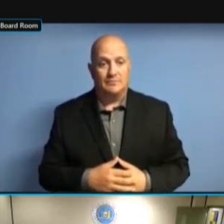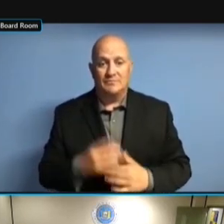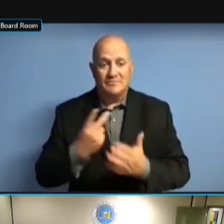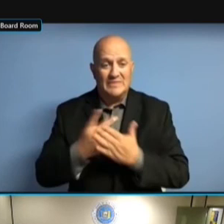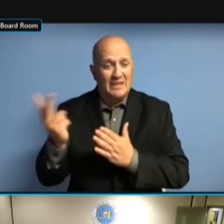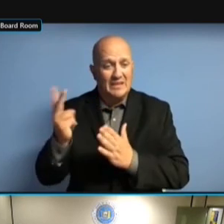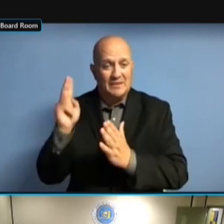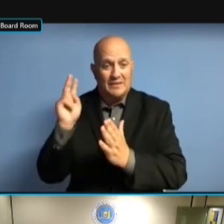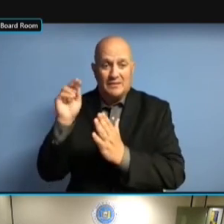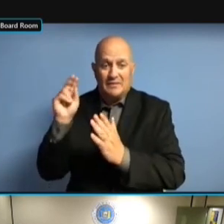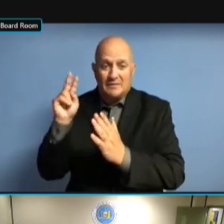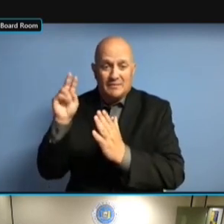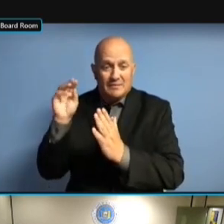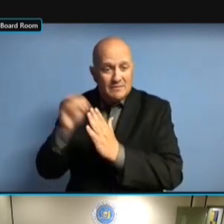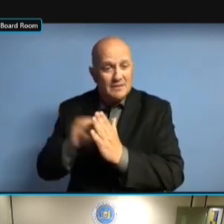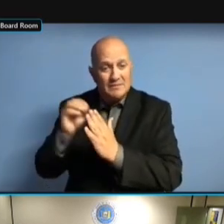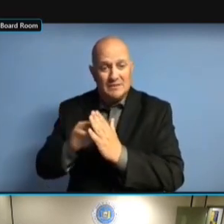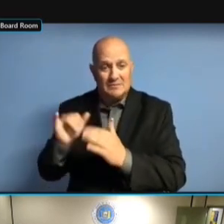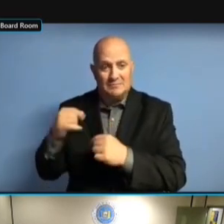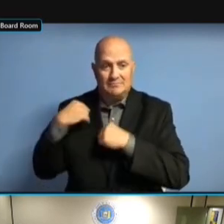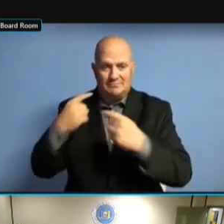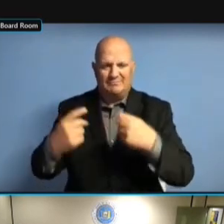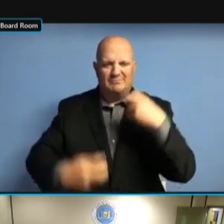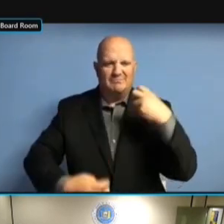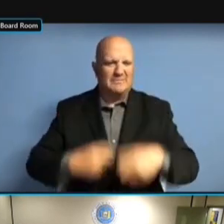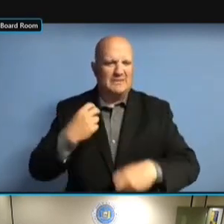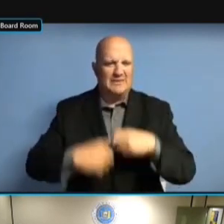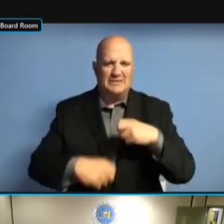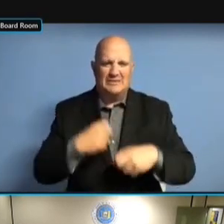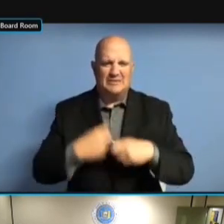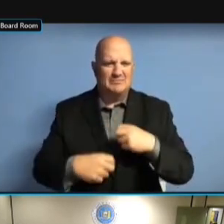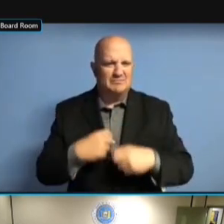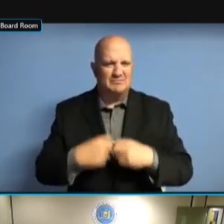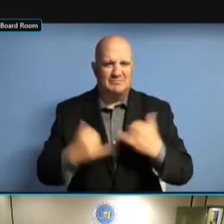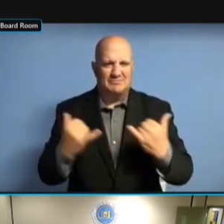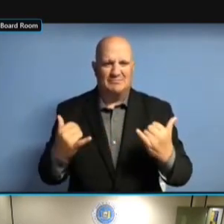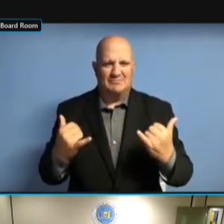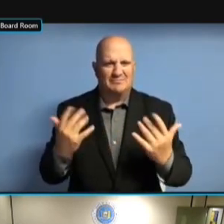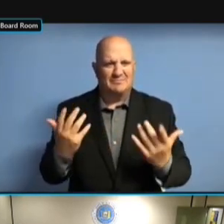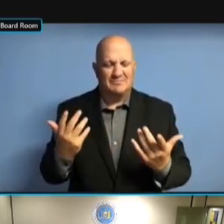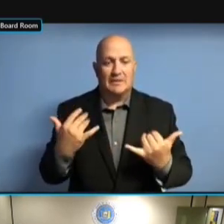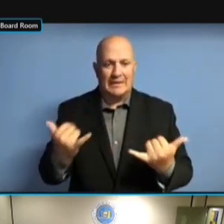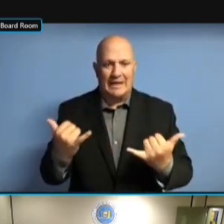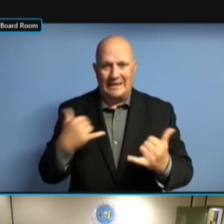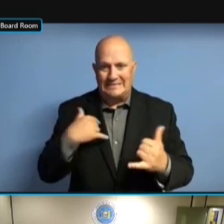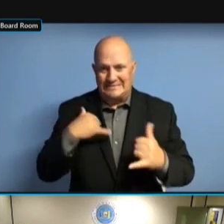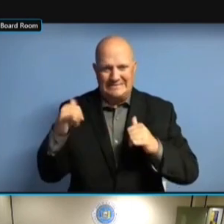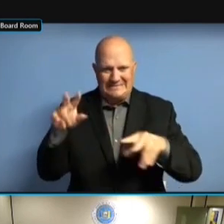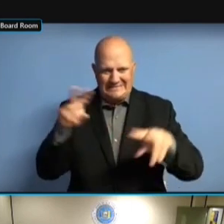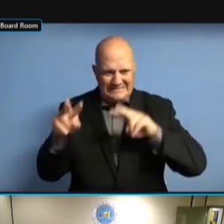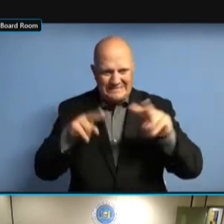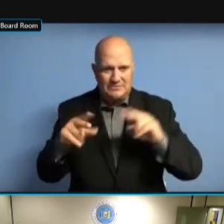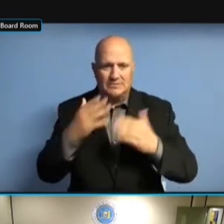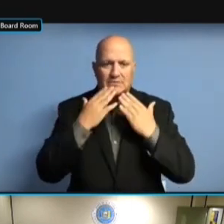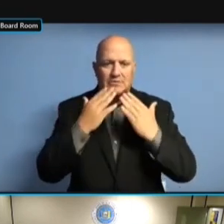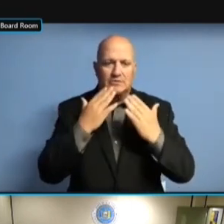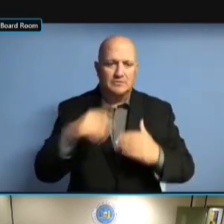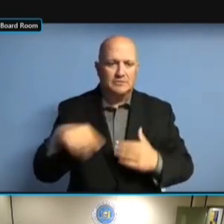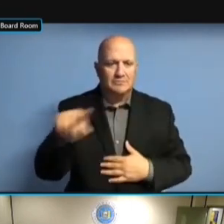THAT DIDN'T FILE, ESPECIALLY THE ONES THAT MADE A THAT DIDN'T FILE, ESPECIALLY THE ONES THAT MADE A MISTAKE THAT DIDN'T FILE, ESPECIALLY THE ONES THAT MADE A MISTAKE OR ONES THAT MADE A MISTAKE OR ONES THAT MADE A MISTAKE OR SOMETHING ONES THAT MADE A MISTAKE OR SOMETHING LIKE ONES THAT MADE A MISTAKE OR SOMETHING LIKE THAT. SOMETHING LIKE THAT. SOMETHING LIKE THAT. IT SOMETHING LIKE THAT. IT COULD SOMETHING LIKE THAT. IT COULD HAVE SOMETHING LIKE THAT. IT COULD HAVE BEEN SOMETHING LIKE THAT. IT COULD HAVE BEEN CORRECTED SOMETHING LIKE THAT. IT COULD HAVE BEEN CORRECTED A IT COULD HAVE BEEN CORRECTED A IT COULD HAVE BEEN CORRECTED A LONG IT COULD HAVE BEEN CORRECTED A LONG TIME IT COULD HAVE BEEN CORRECTED A LONG TIME AGO IT COULD HAVE BEEN CORRECTED A LONG TIME AGO IF IT COULD HAVE BEEN CORRECTED A LONG TIME AGO IF SOMEONE IT COULD HAVE BEEN CORRECTED A LONG TIME AGO IF SOMEONE WERE LONG TIME AGO IF SOMEONE WERE LONG TIME AGO IF SOMEONE WERE DOING LONG TIME AGO IF SOMEONE WERE DOING THIS. DOING THIS. DOING THIS. >> DOING THIS. >> ABSOLUTELY, DOING THIS. >> ABSOLUTELY, THE DOING THIS. >> ABSOLUTELY, THE LONGER DOING THIS. >> ABSOLUTELY, THE LONGER IT